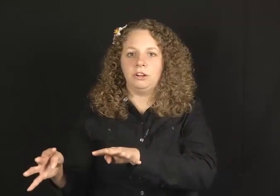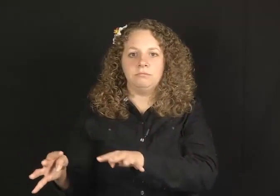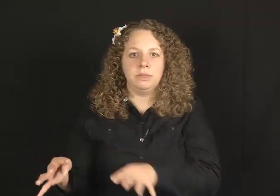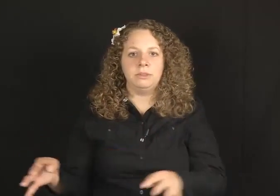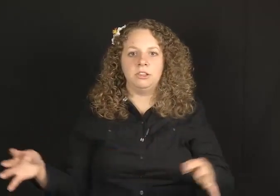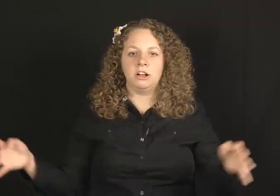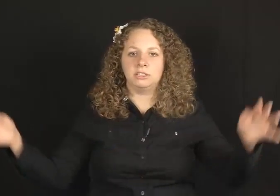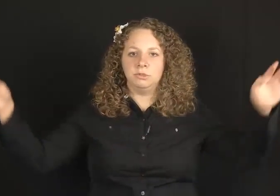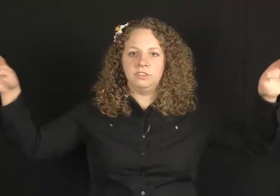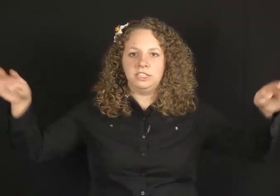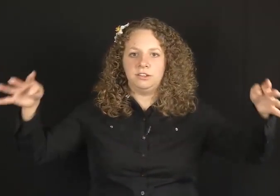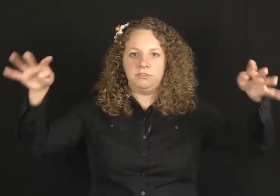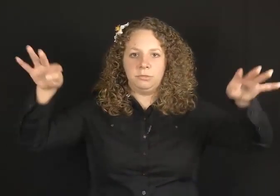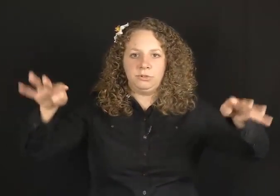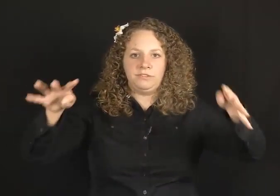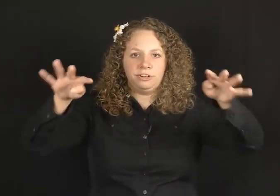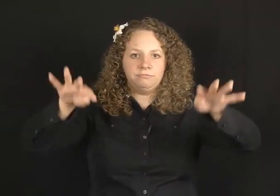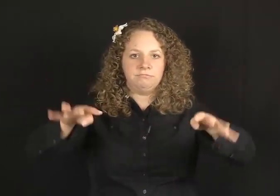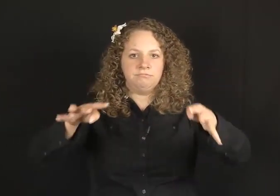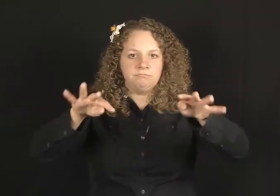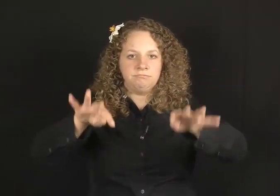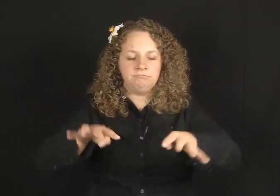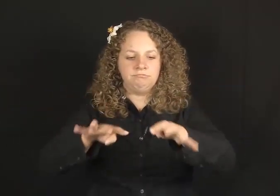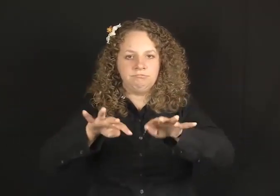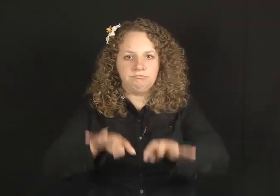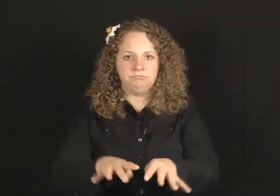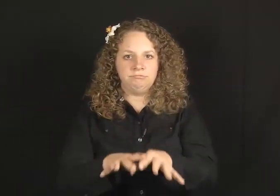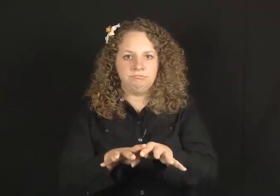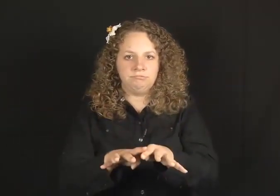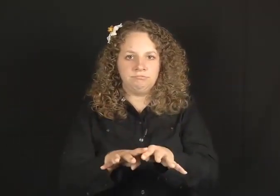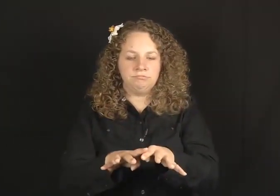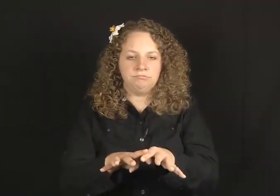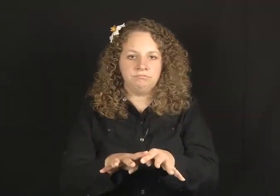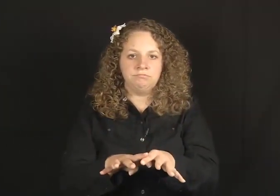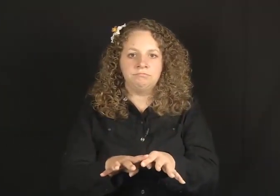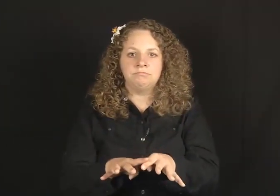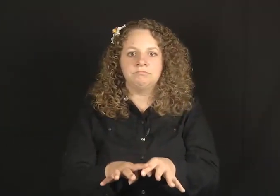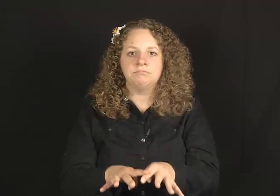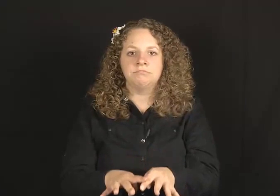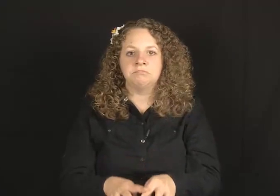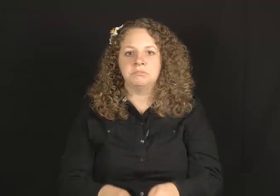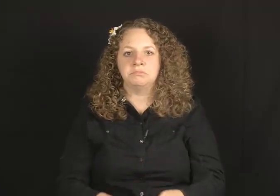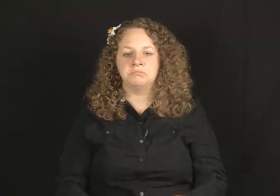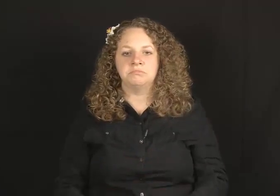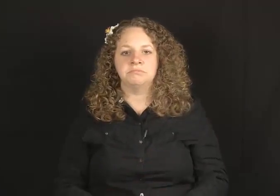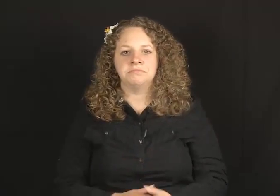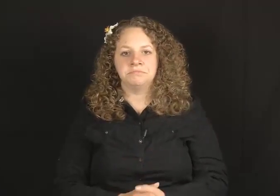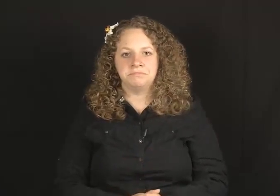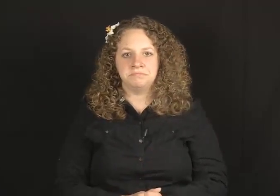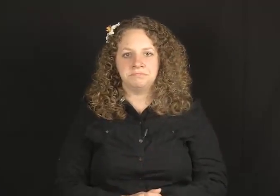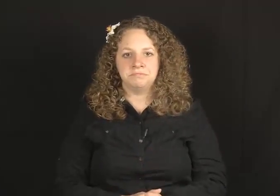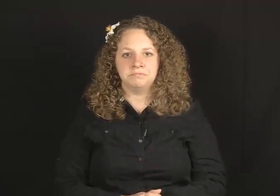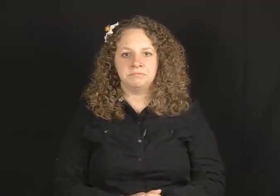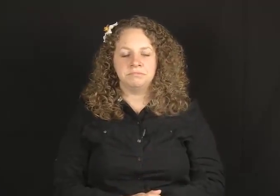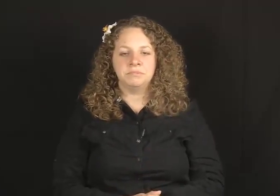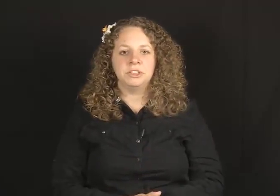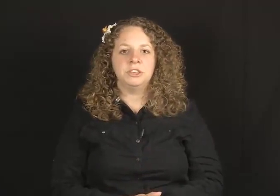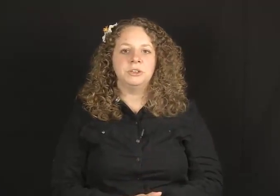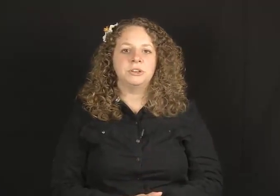Or maybe logs moving down a river (from out and up to down and in).